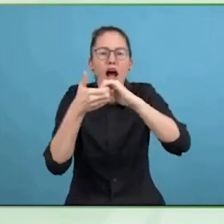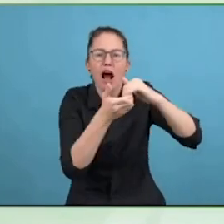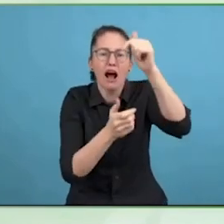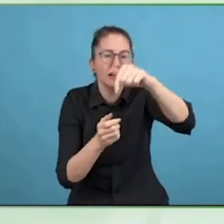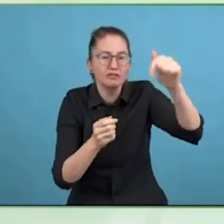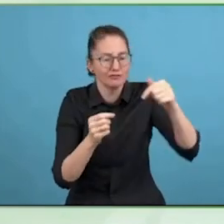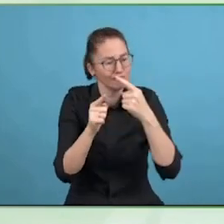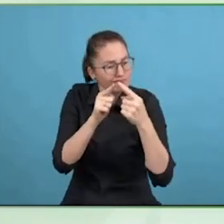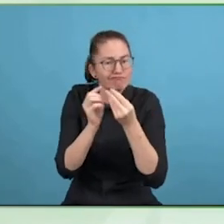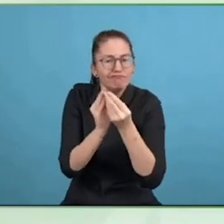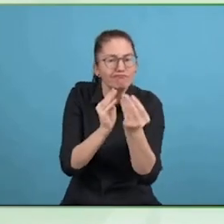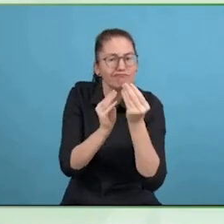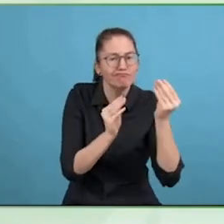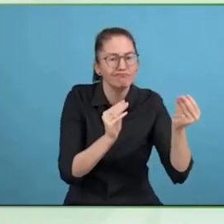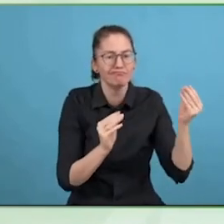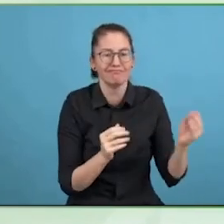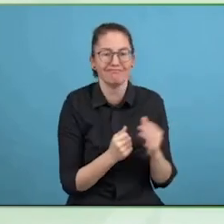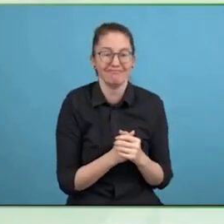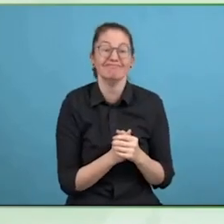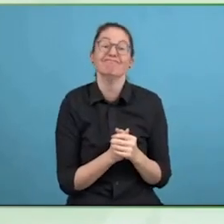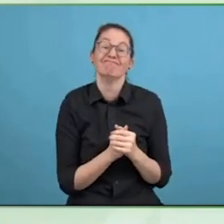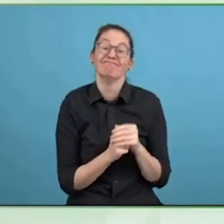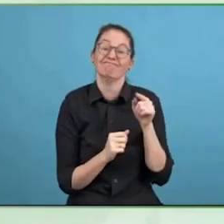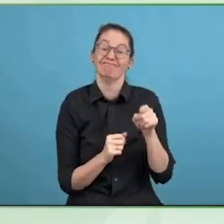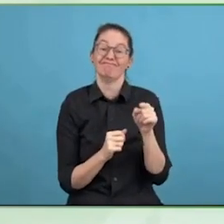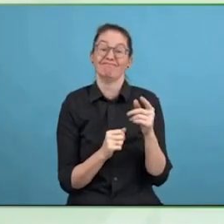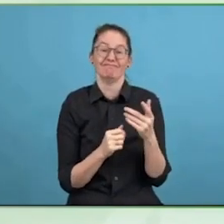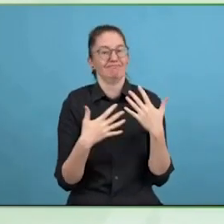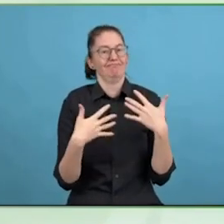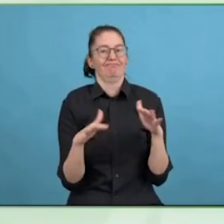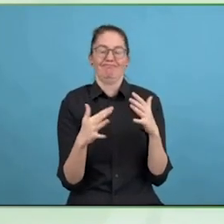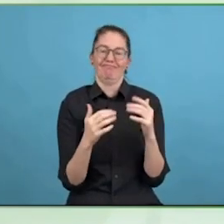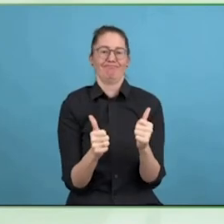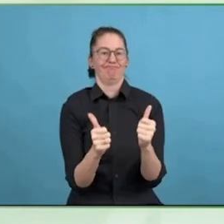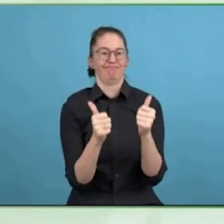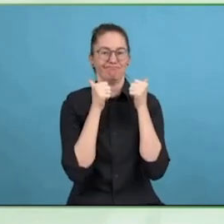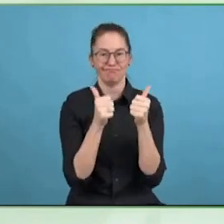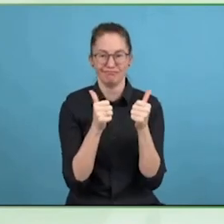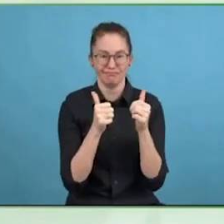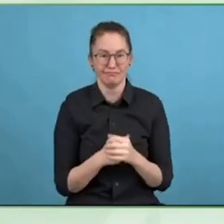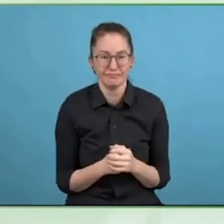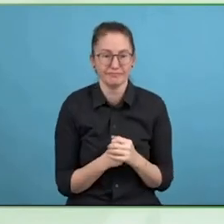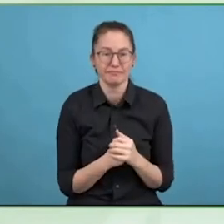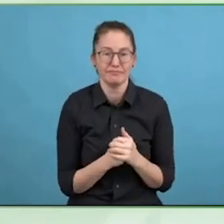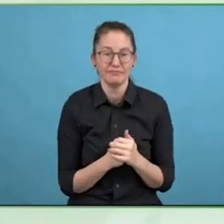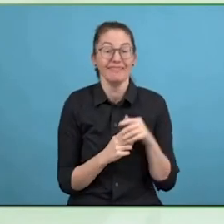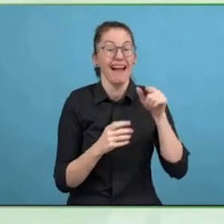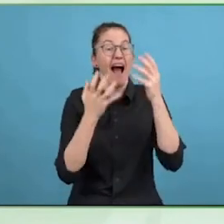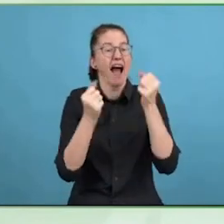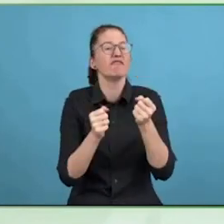Again from my experience with the agenda we have members or